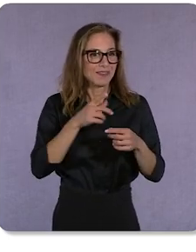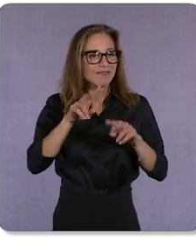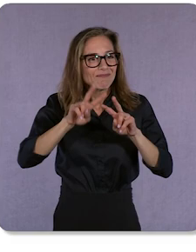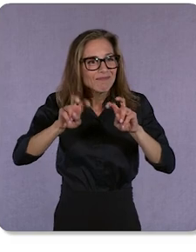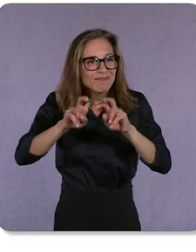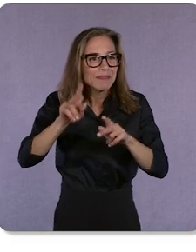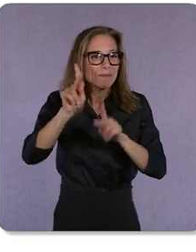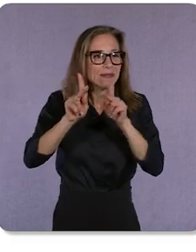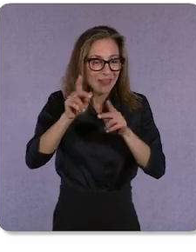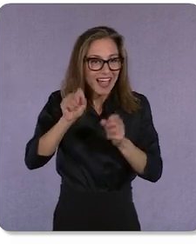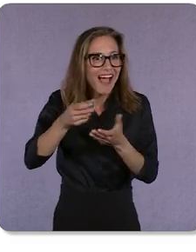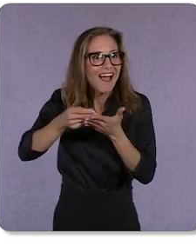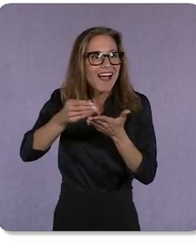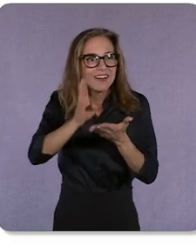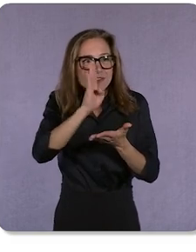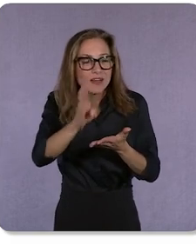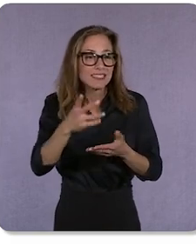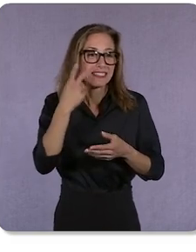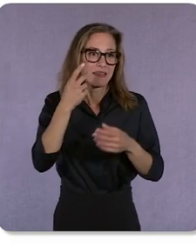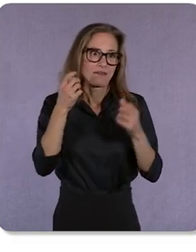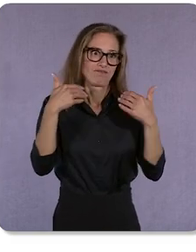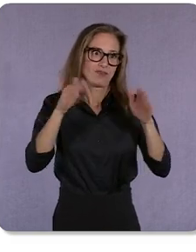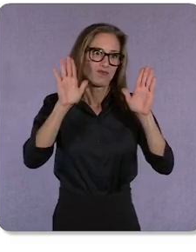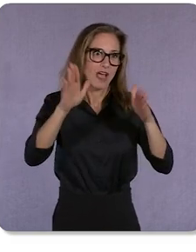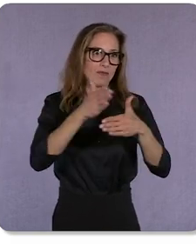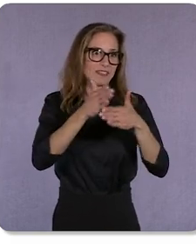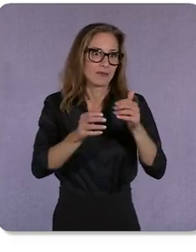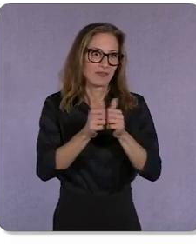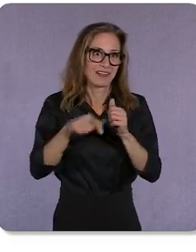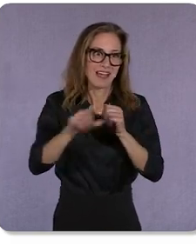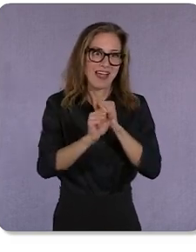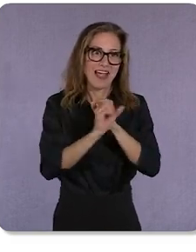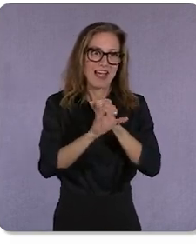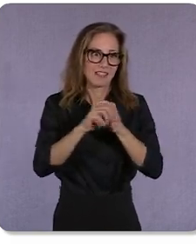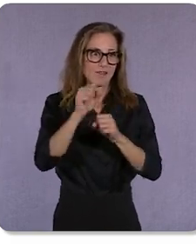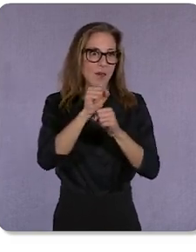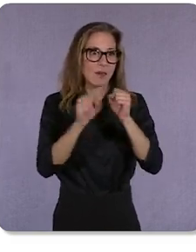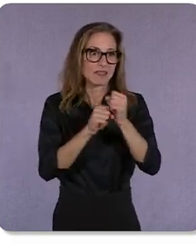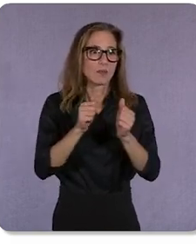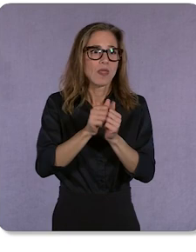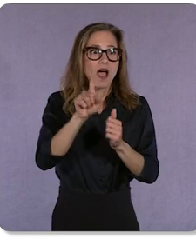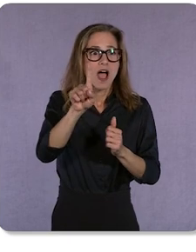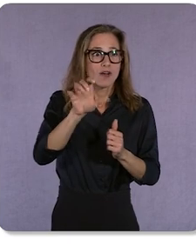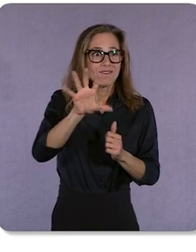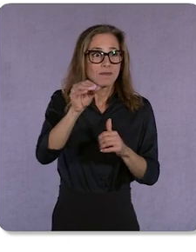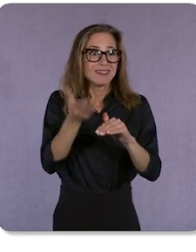results with this ad format with 150% lift in engagement and an 8-to-1 return on ad spend.